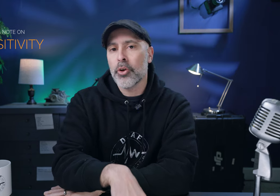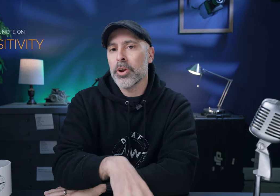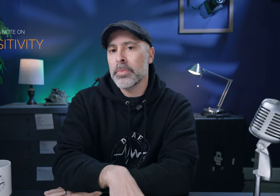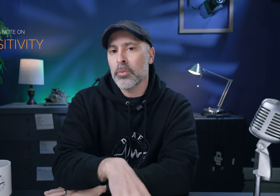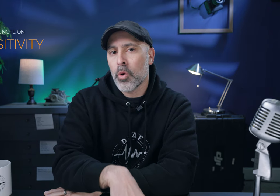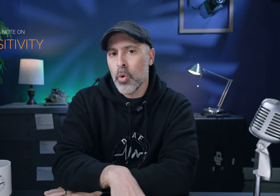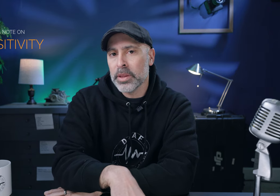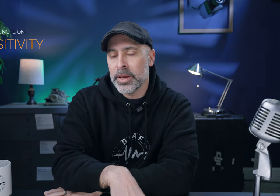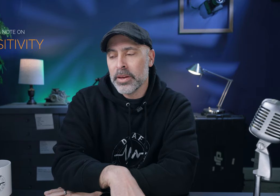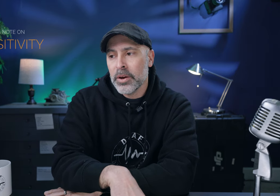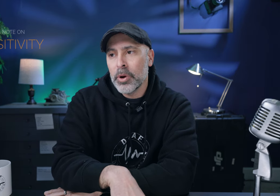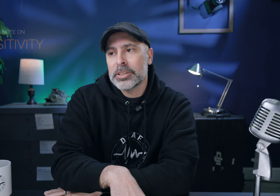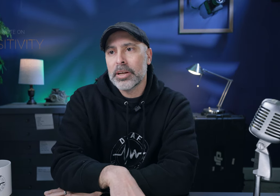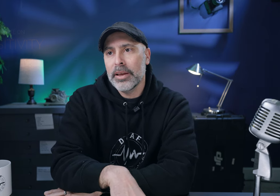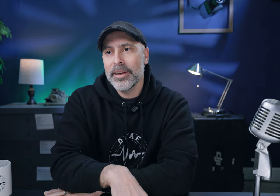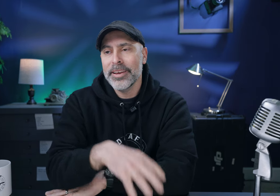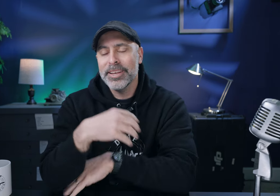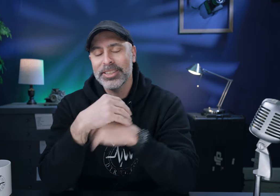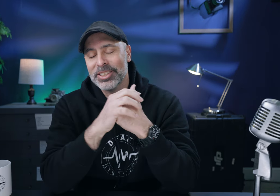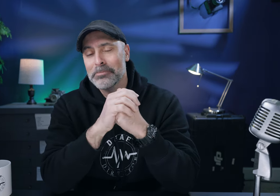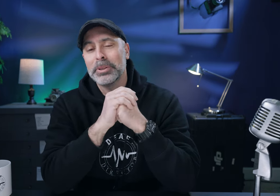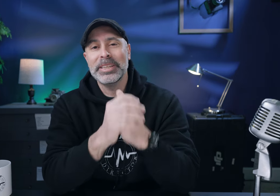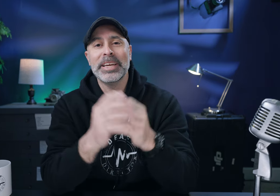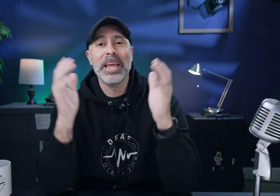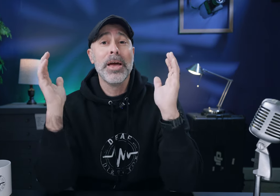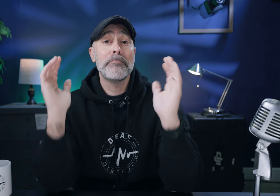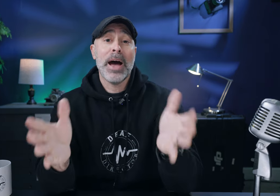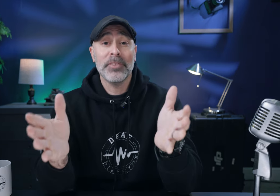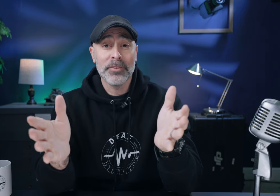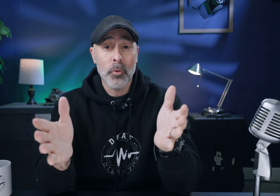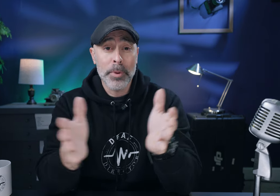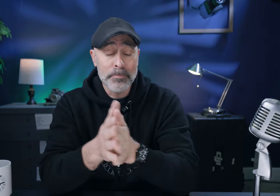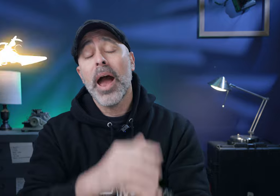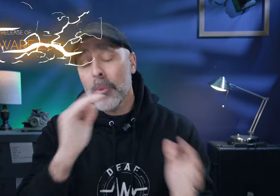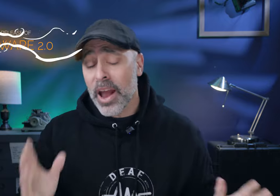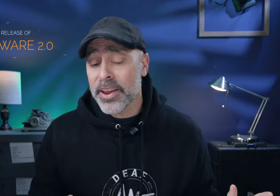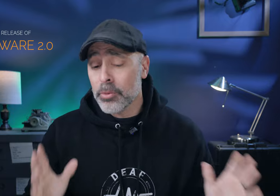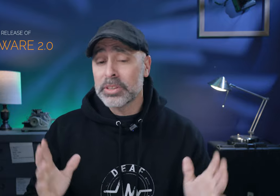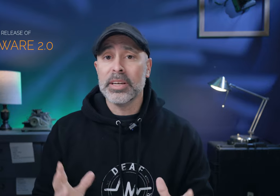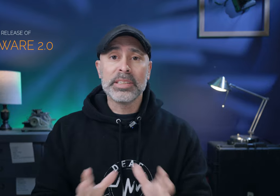30 minute record limit which just completely baffling for me now how we got here was this